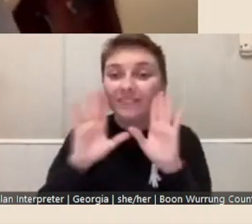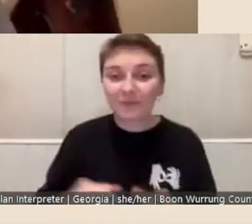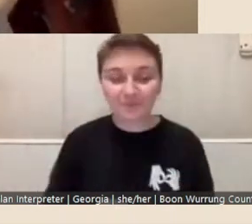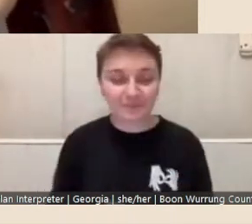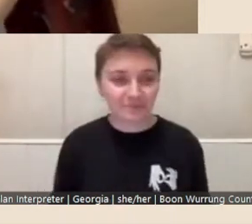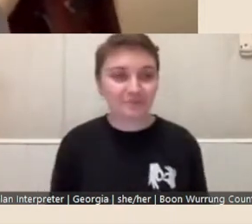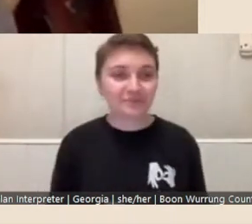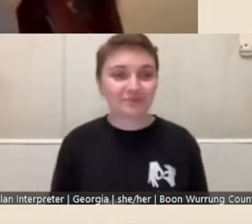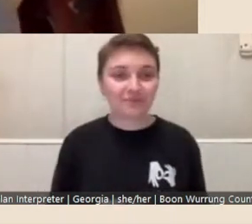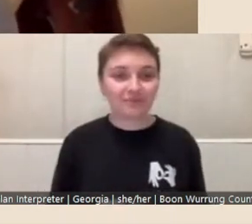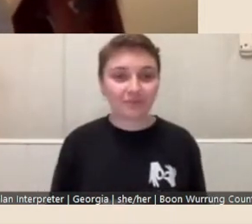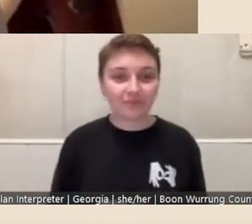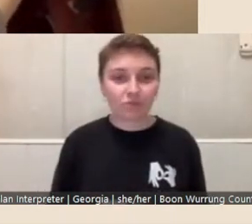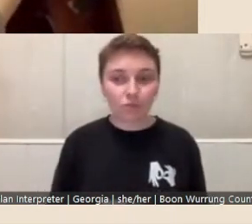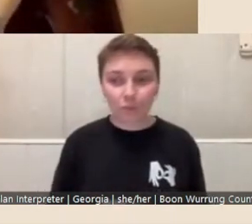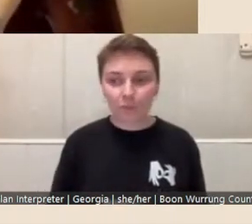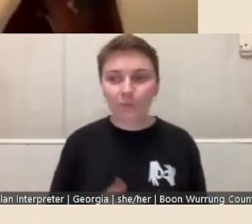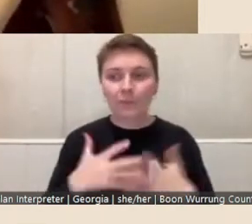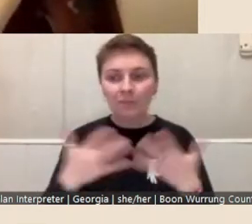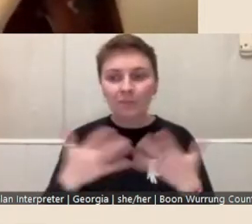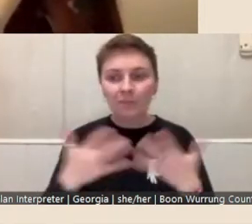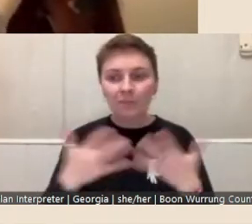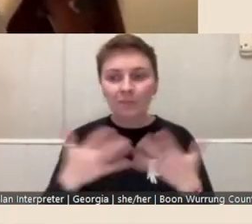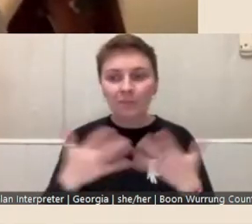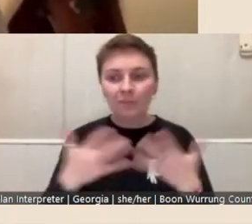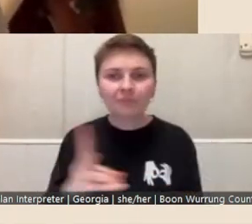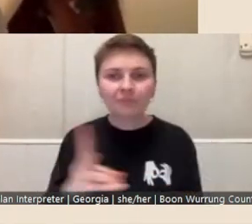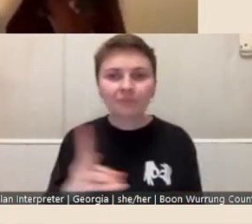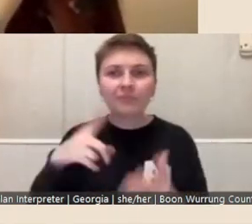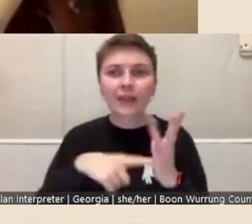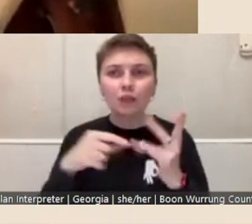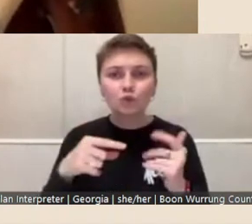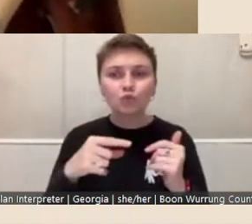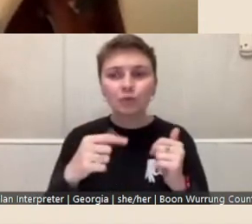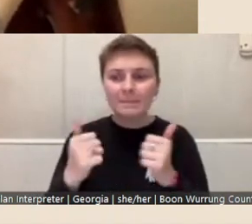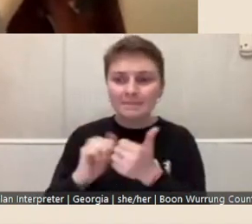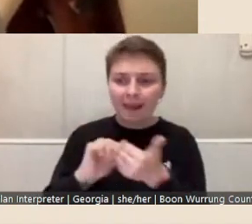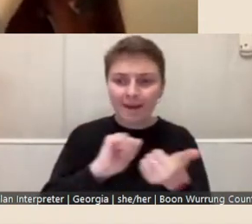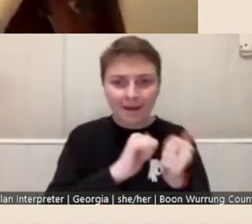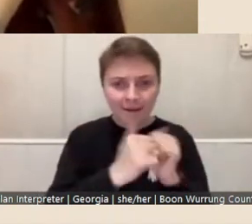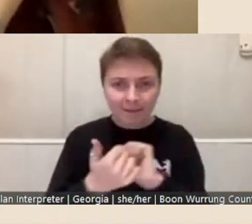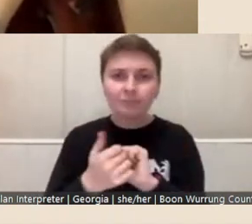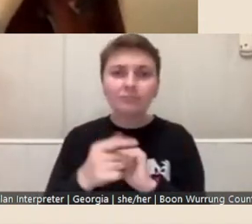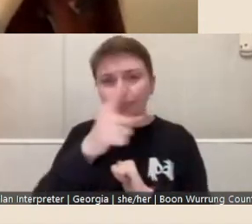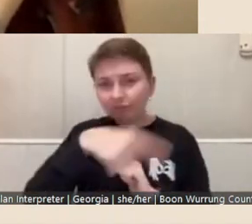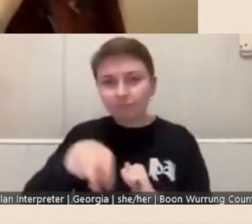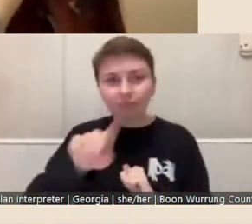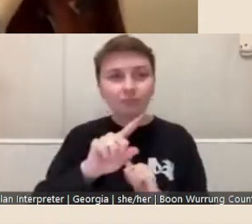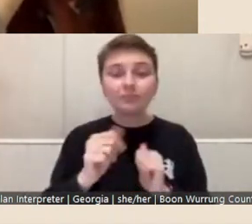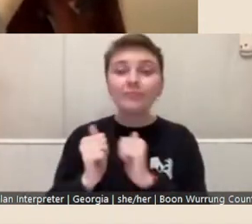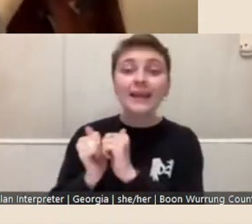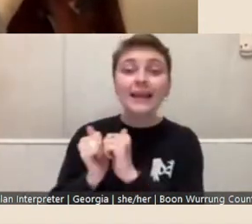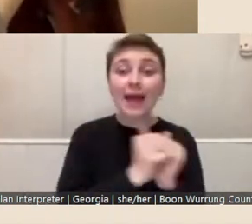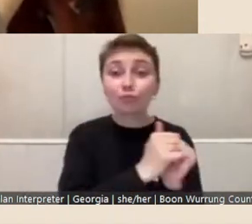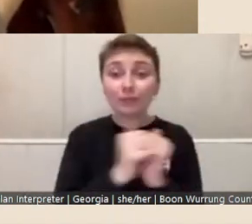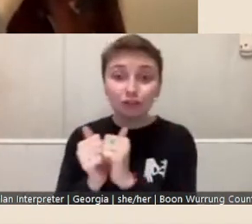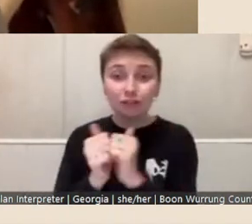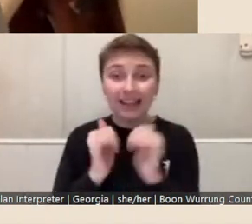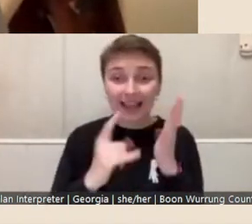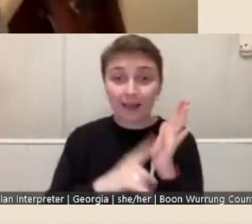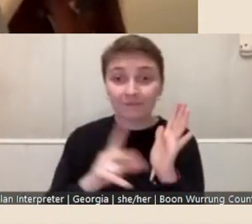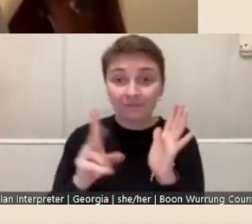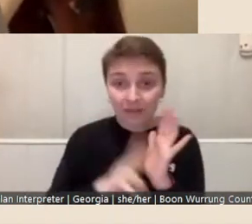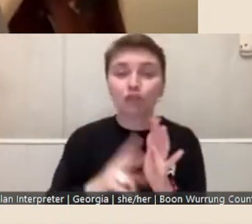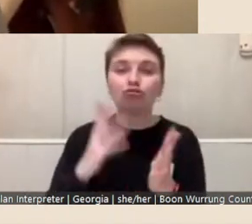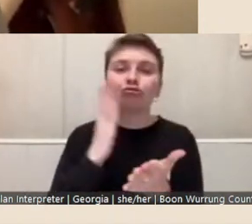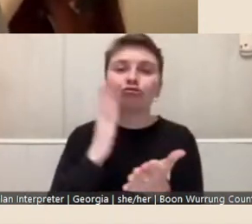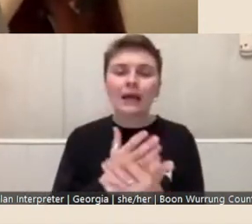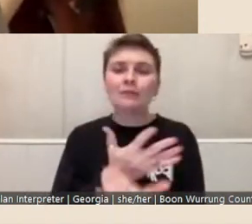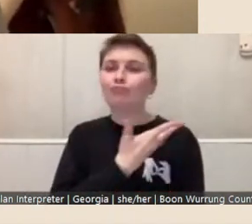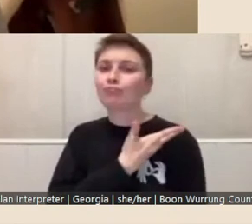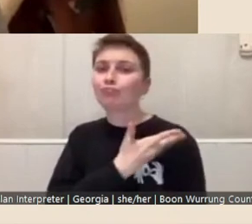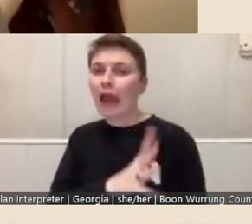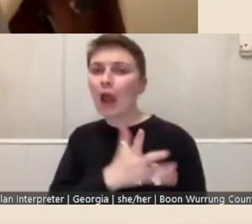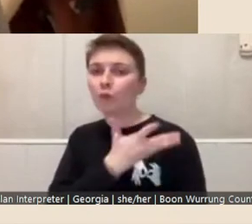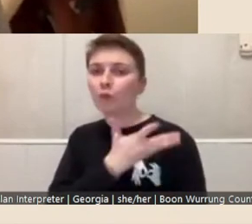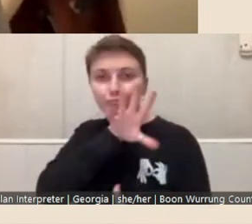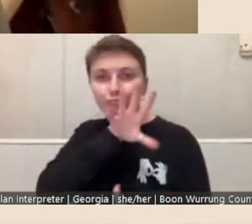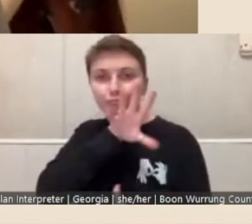A heartfelt thanks again to our partners, these are all collaborations the State Library is really very proud to play a part in, and they support a really